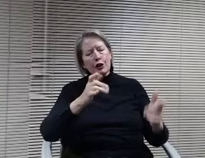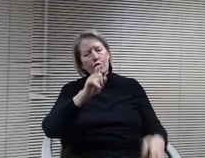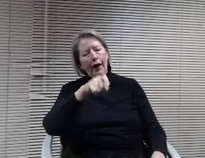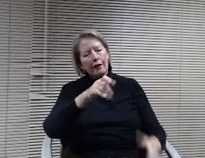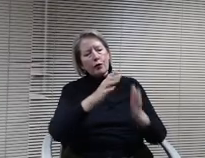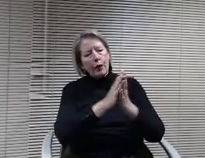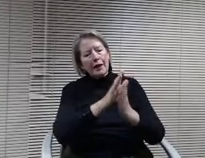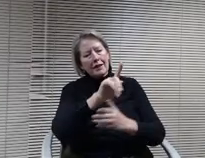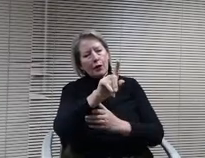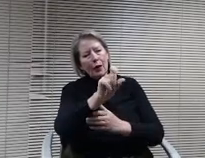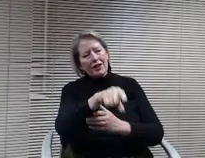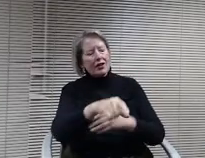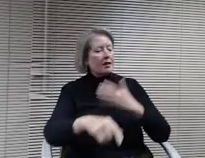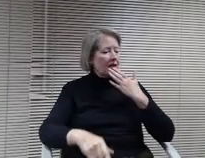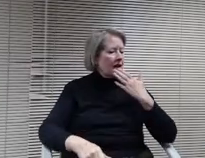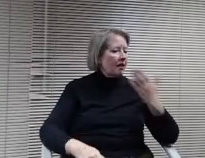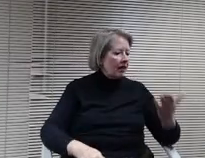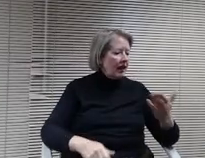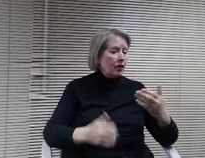Thank you Christine. Any other questions or comments Katie?